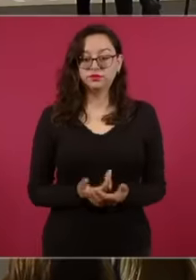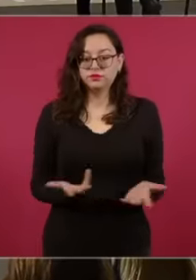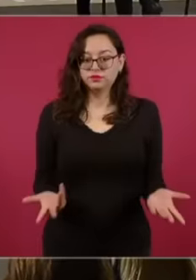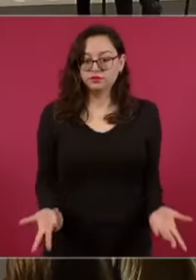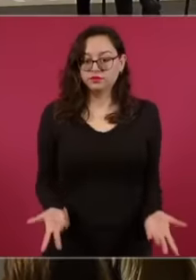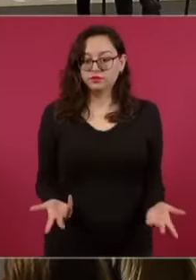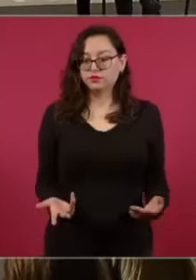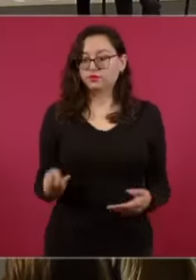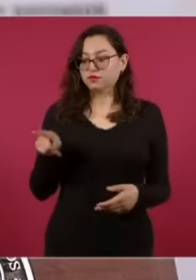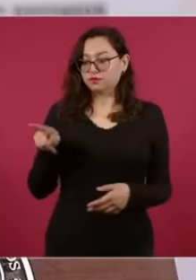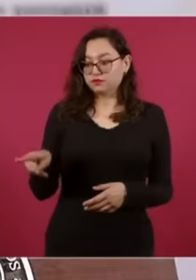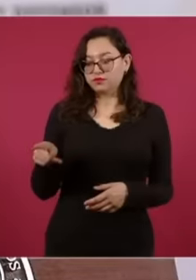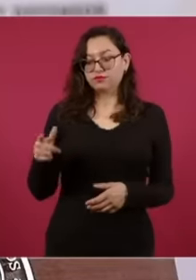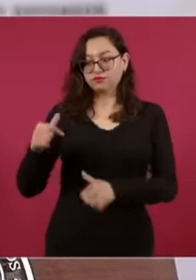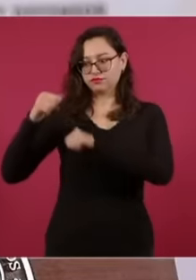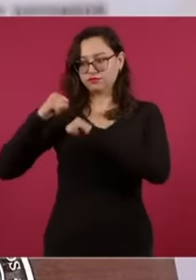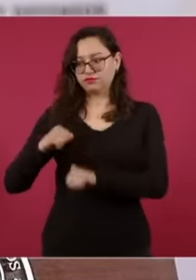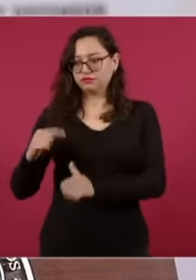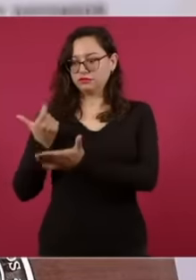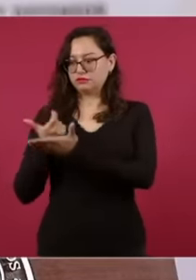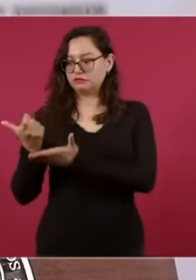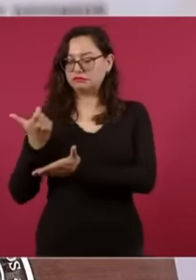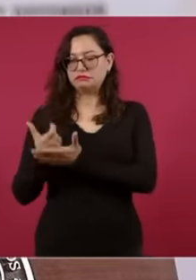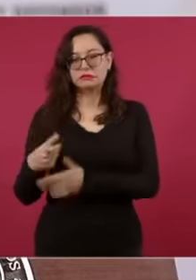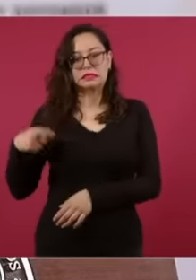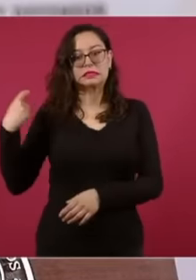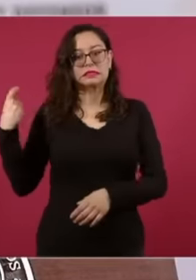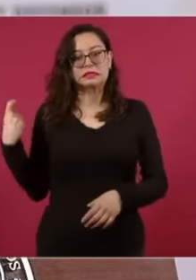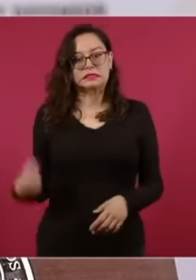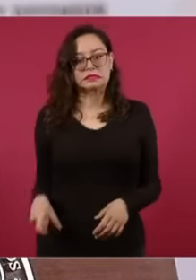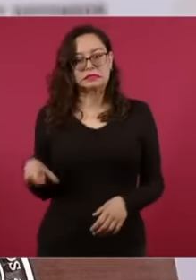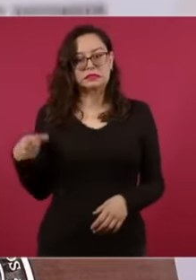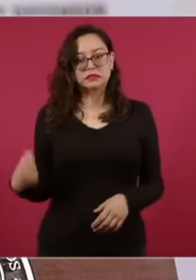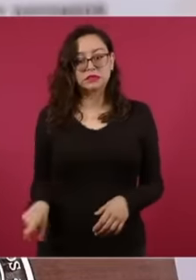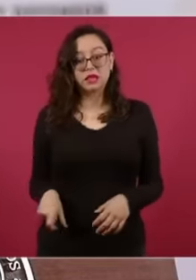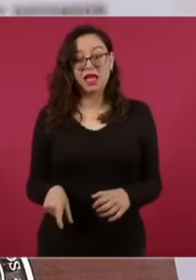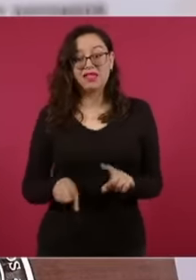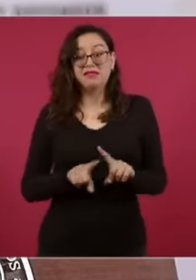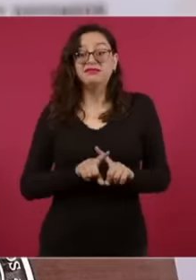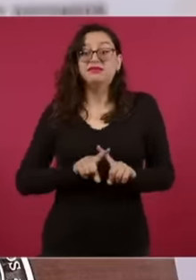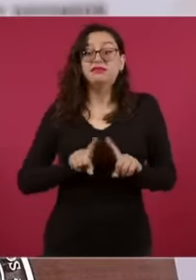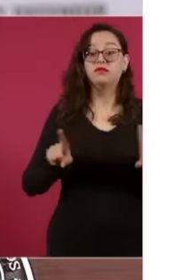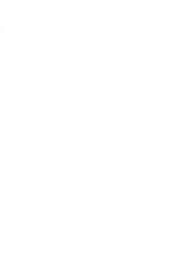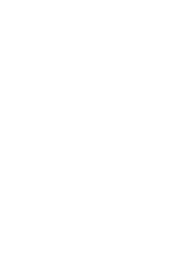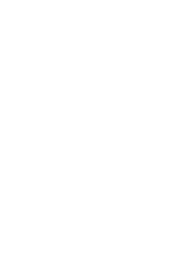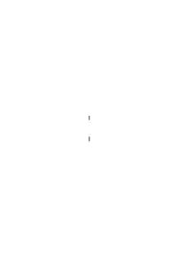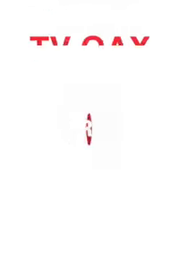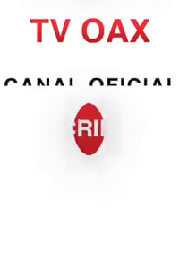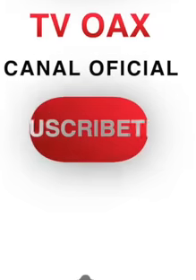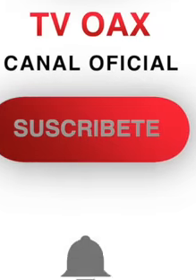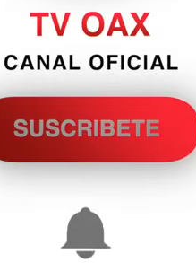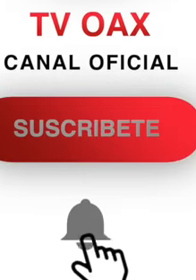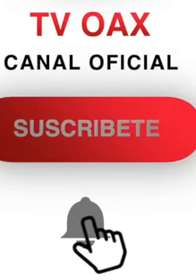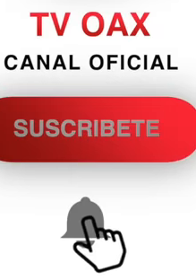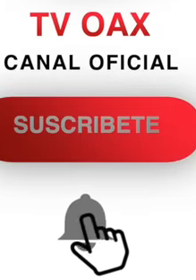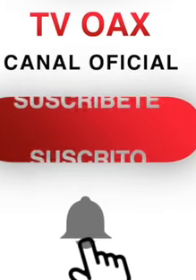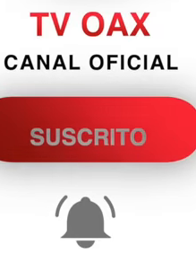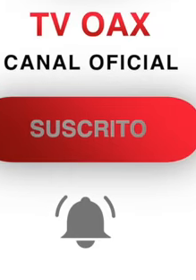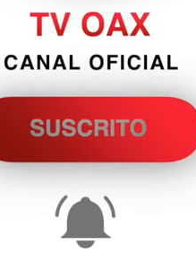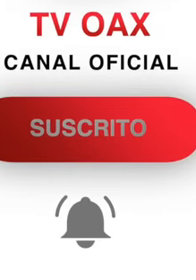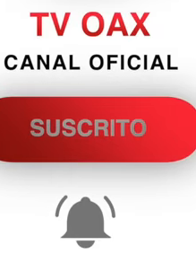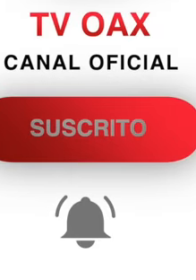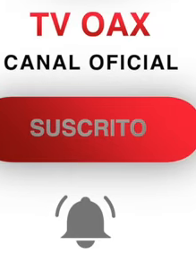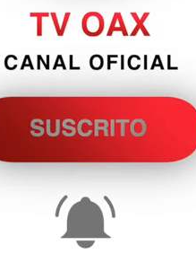rank-and-file workers whom these oligarchs and high-level officials are overwhelmed with fear of